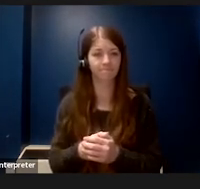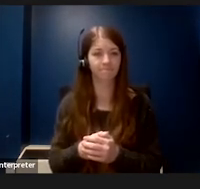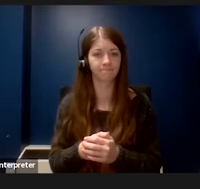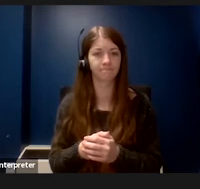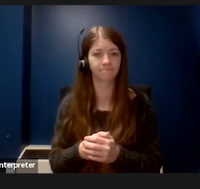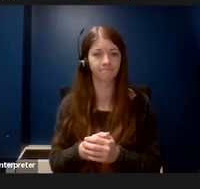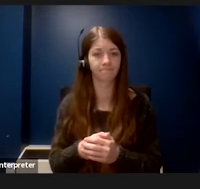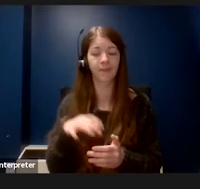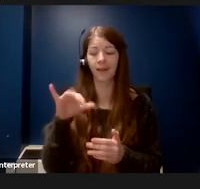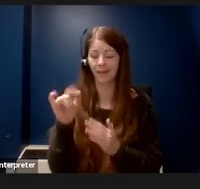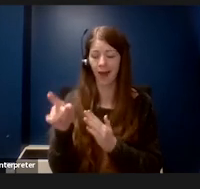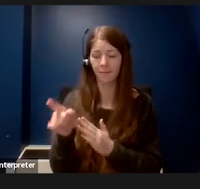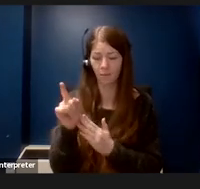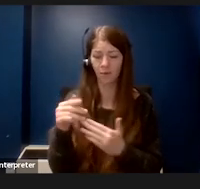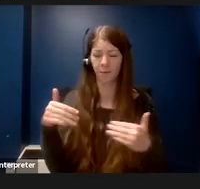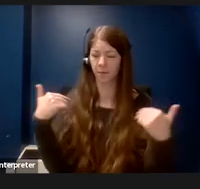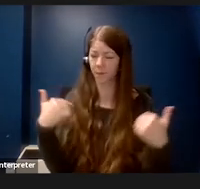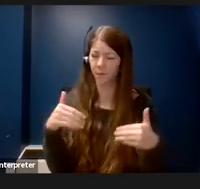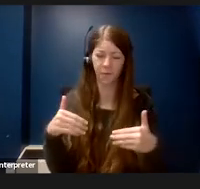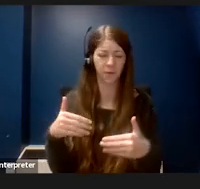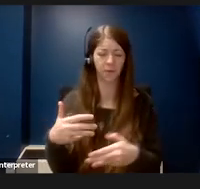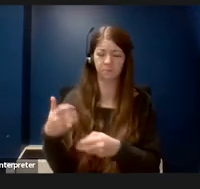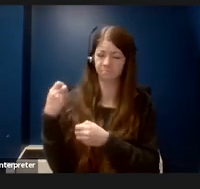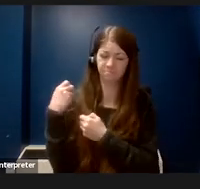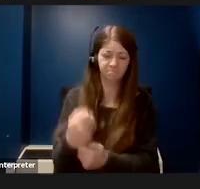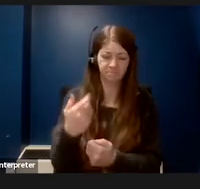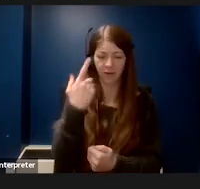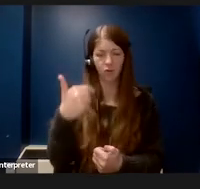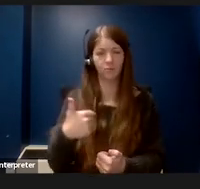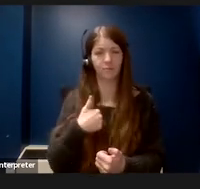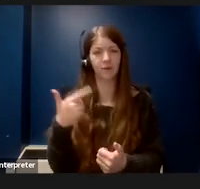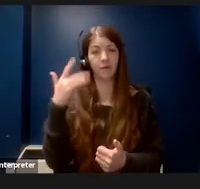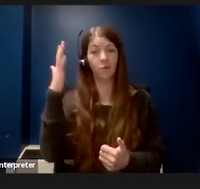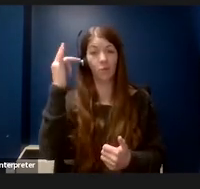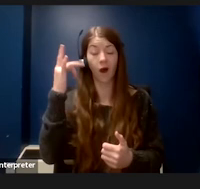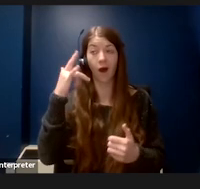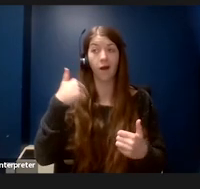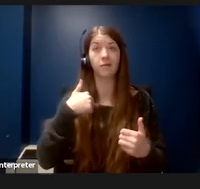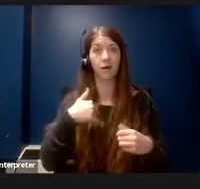That moment was profound for me because it opened my eyes to the bias that I was up against going forward.